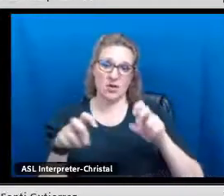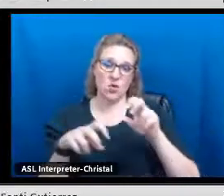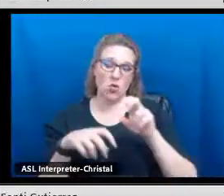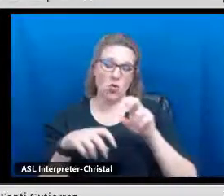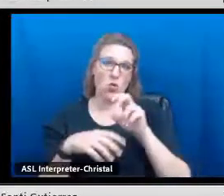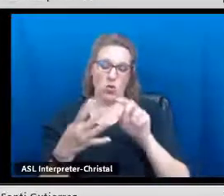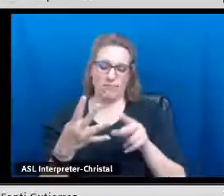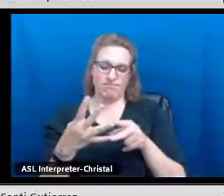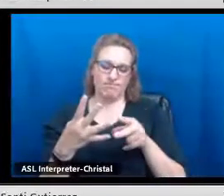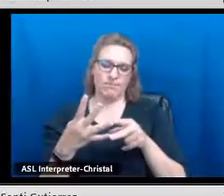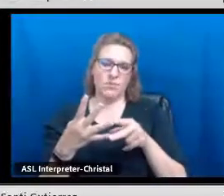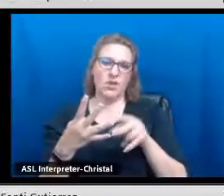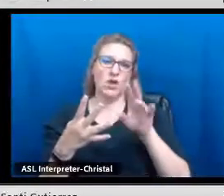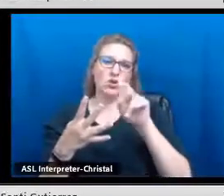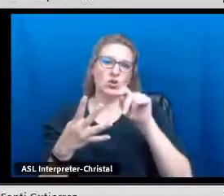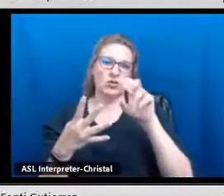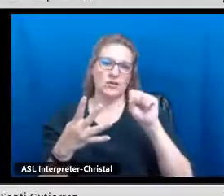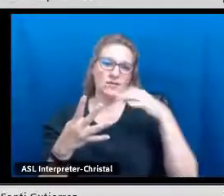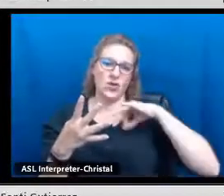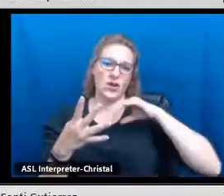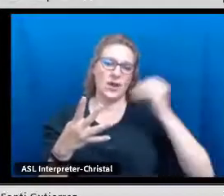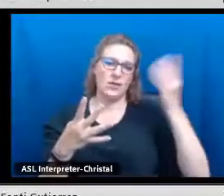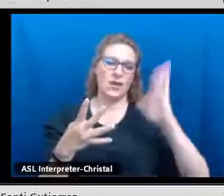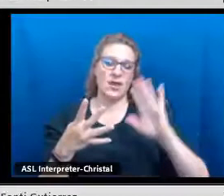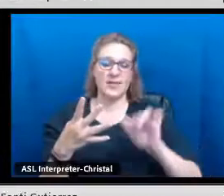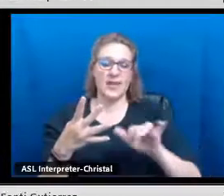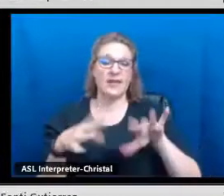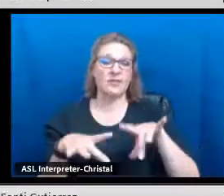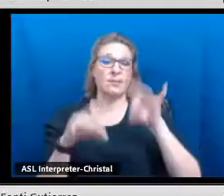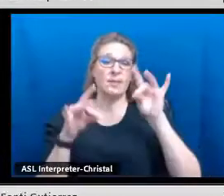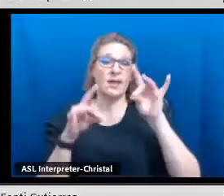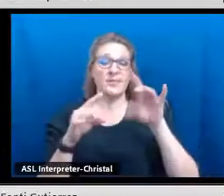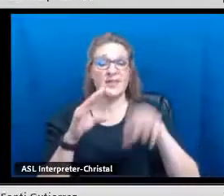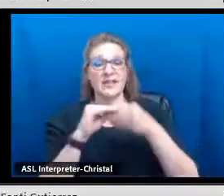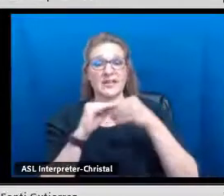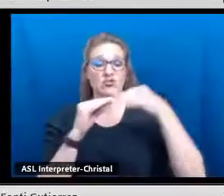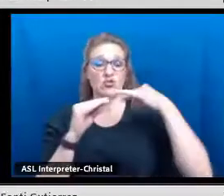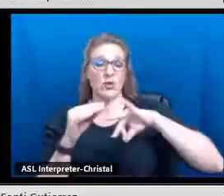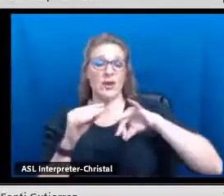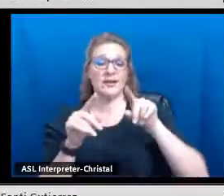be for the units of credit plus assessment or units of credits and the presentation,